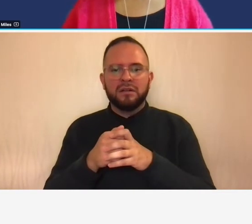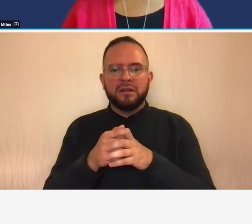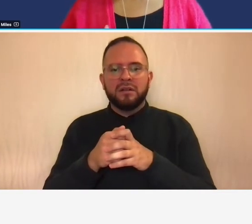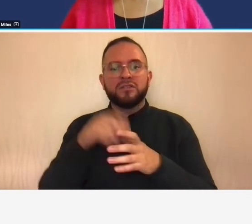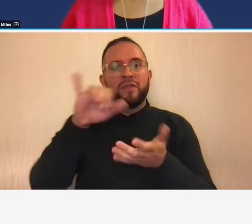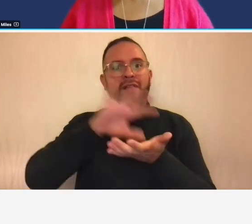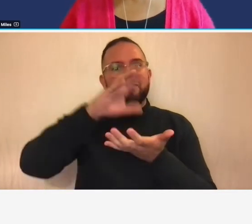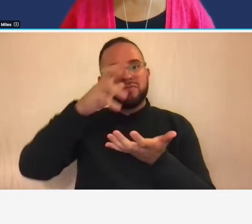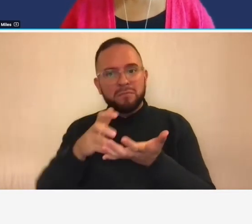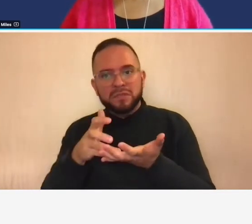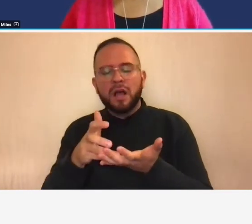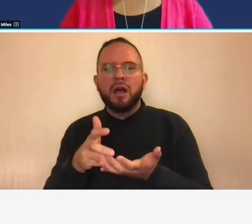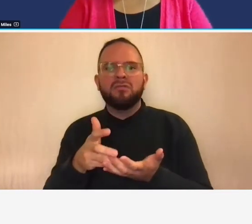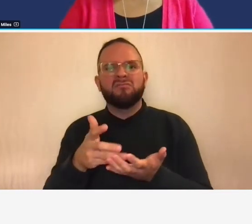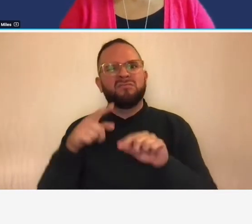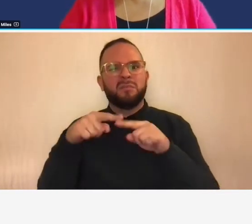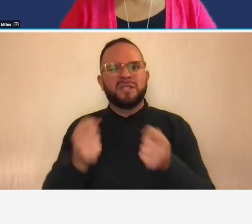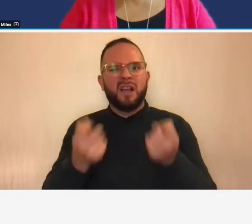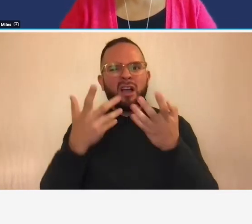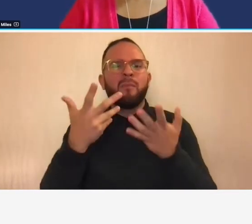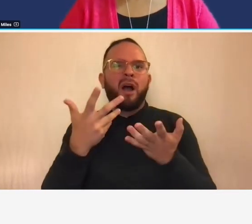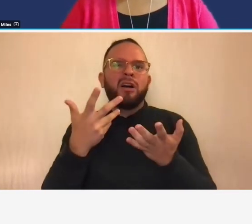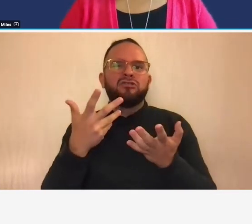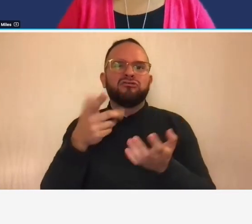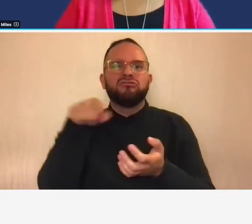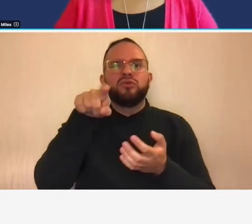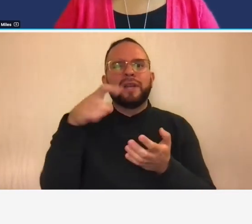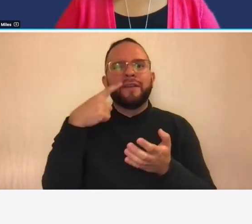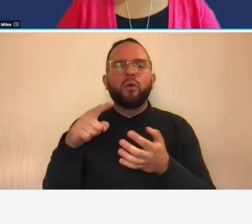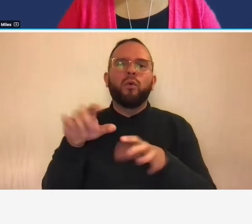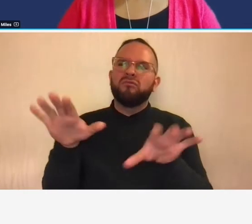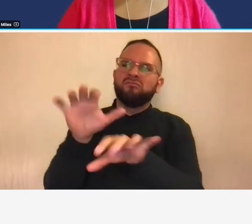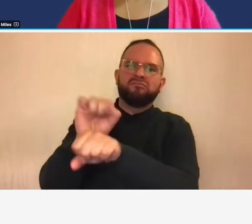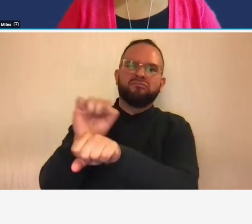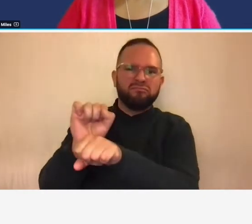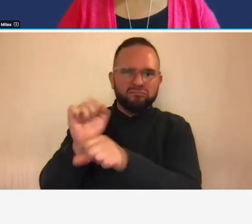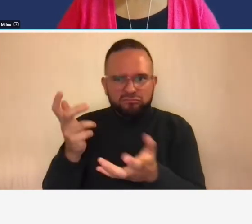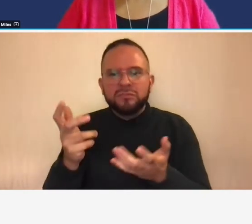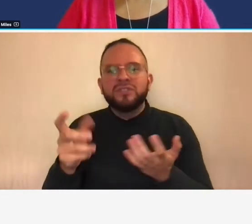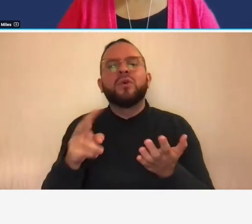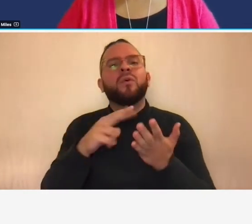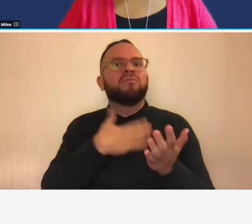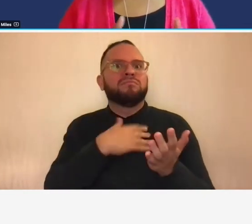to actually perform on that particular contract so don't fall into the trap of thinking that this